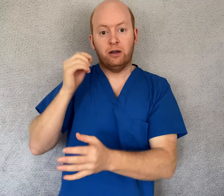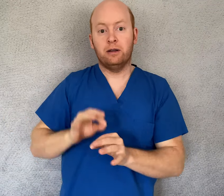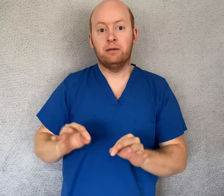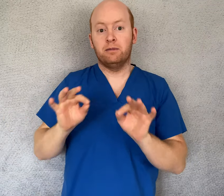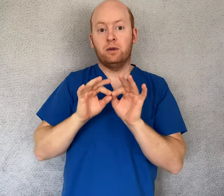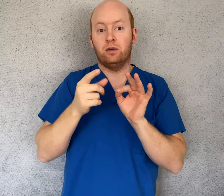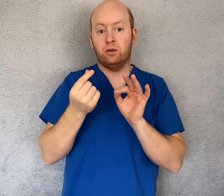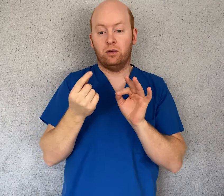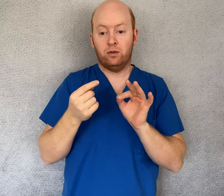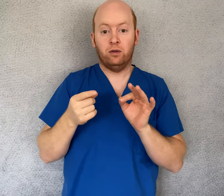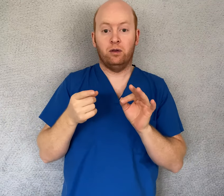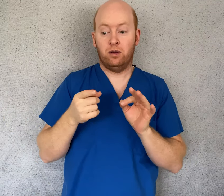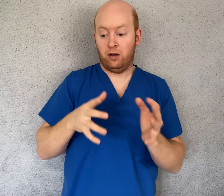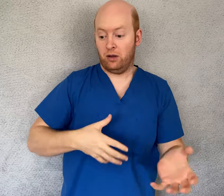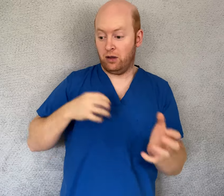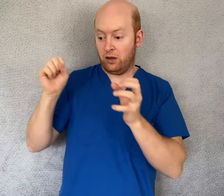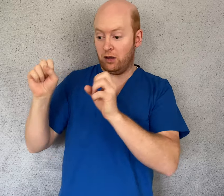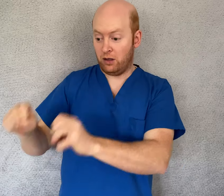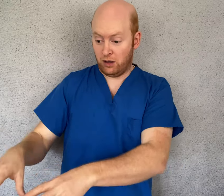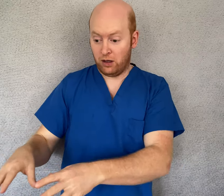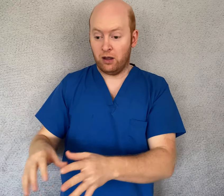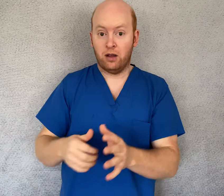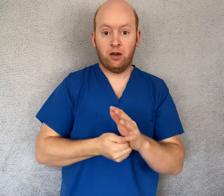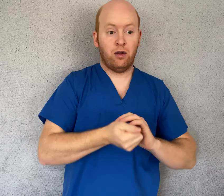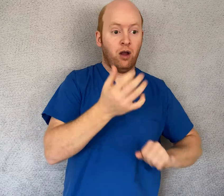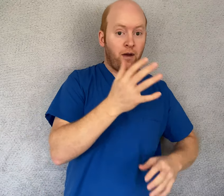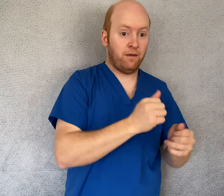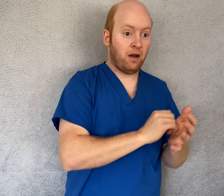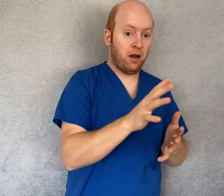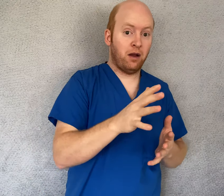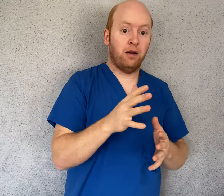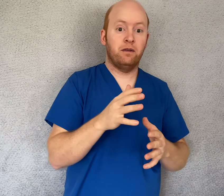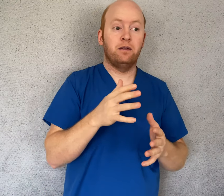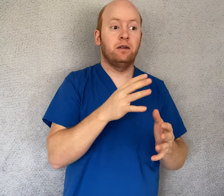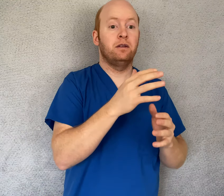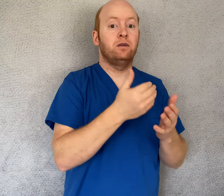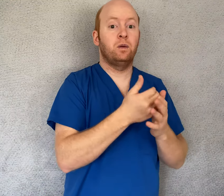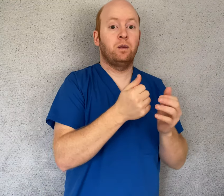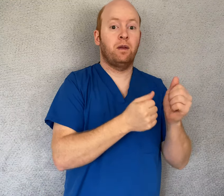It’s important that after you do this, take off your gloves,